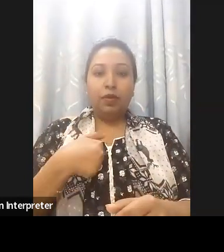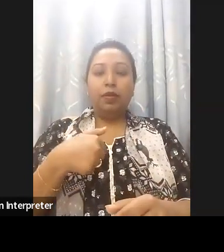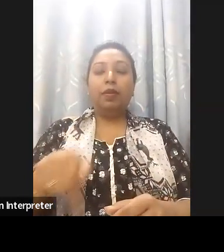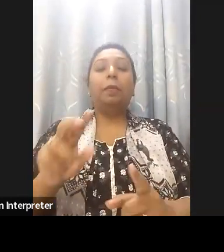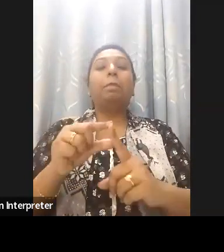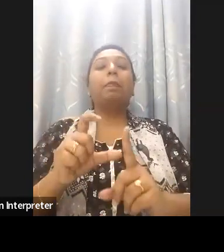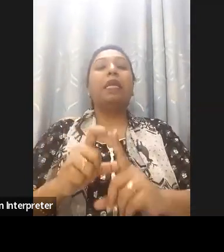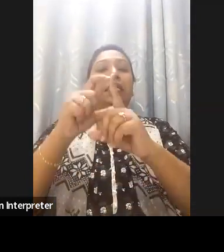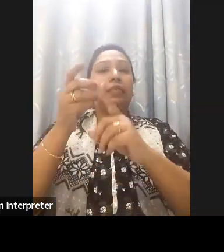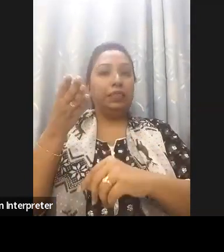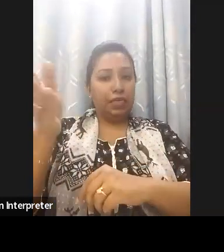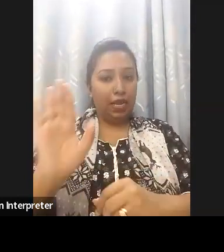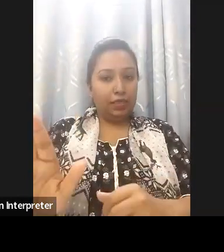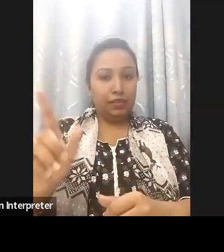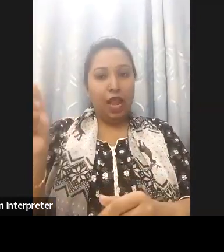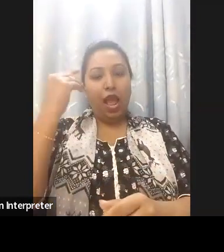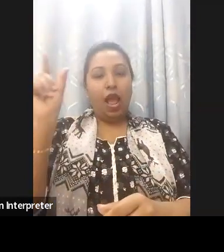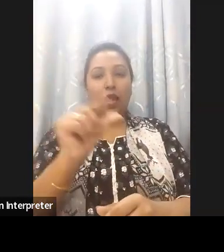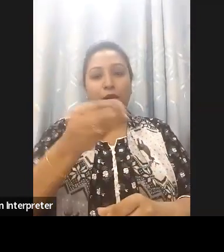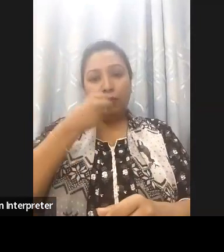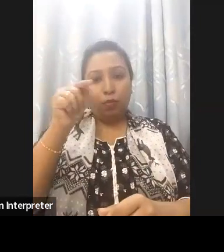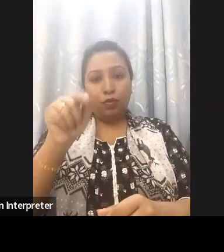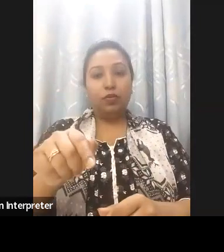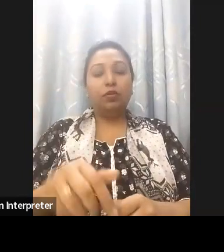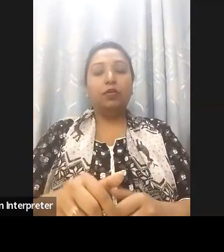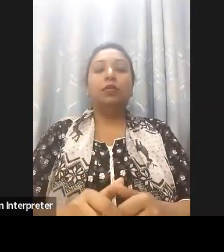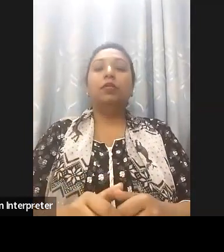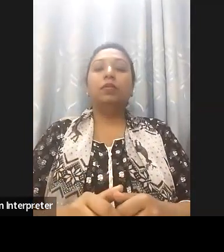to Innovate program which started at the prime minister's office about 16 years ago